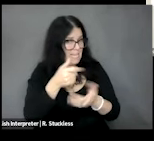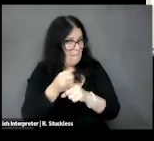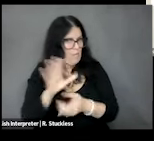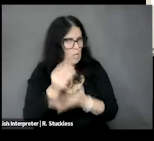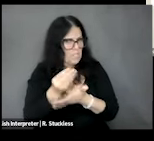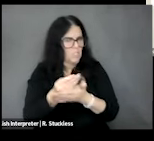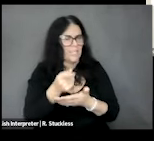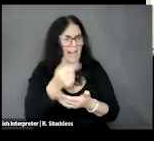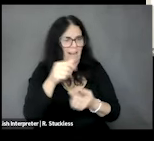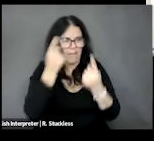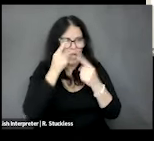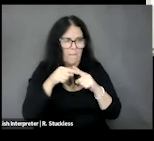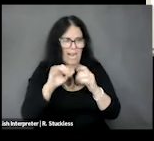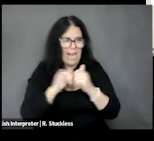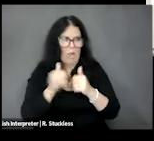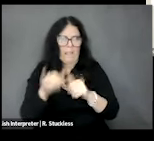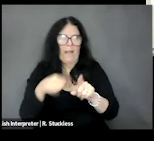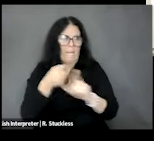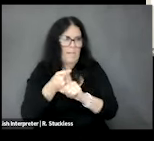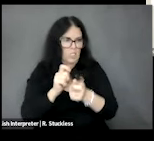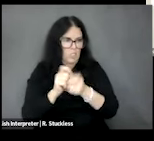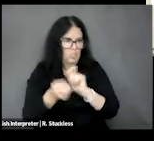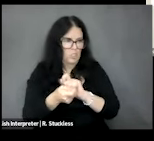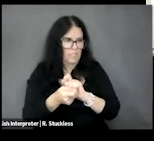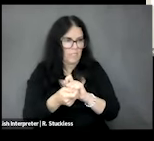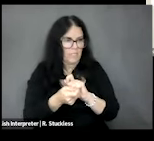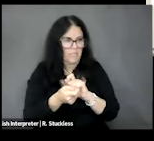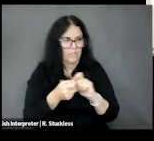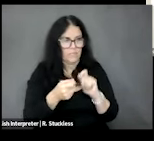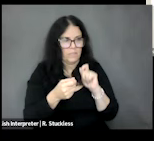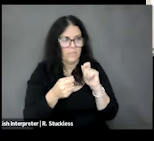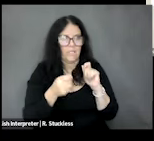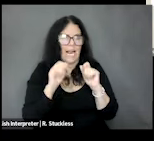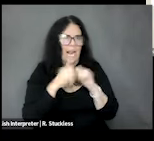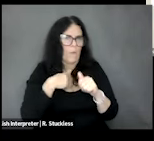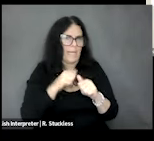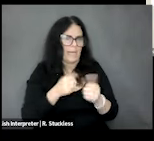what we can connect people with resources for their health, meal planning like commodities?